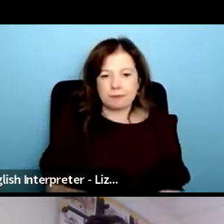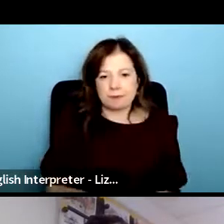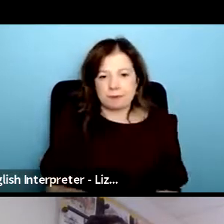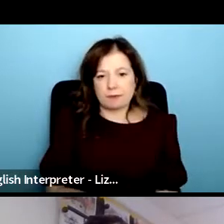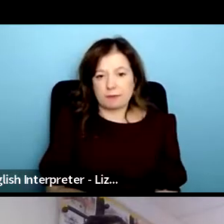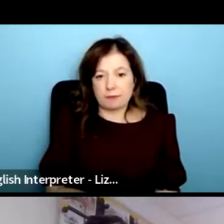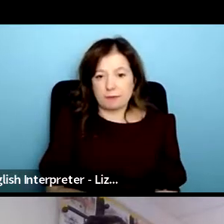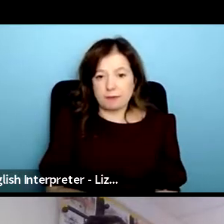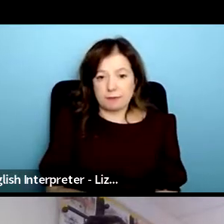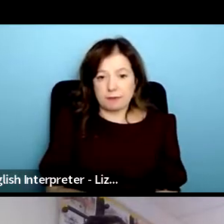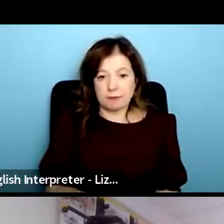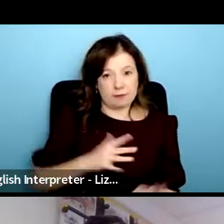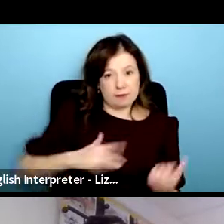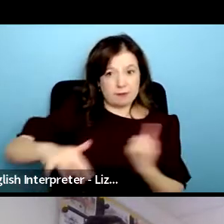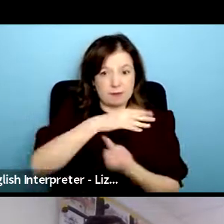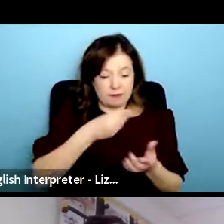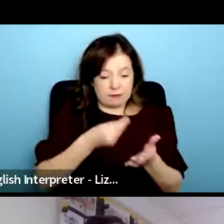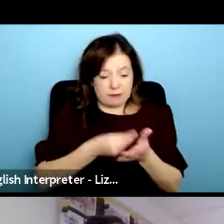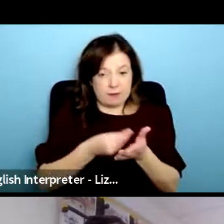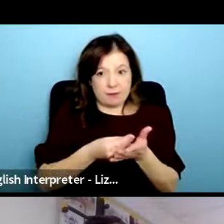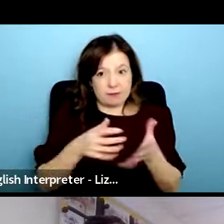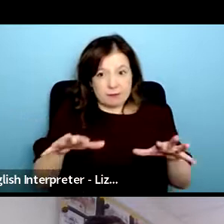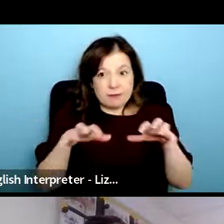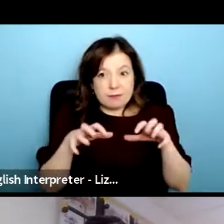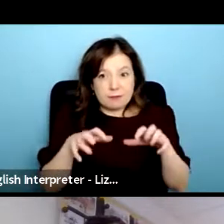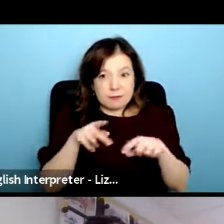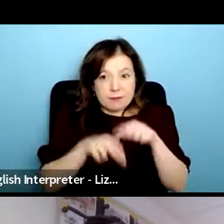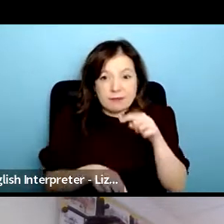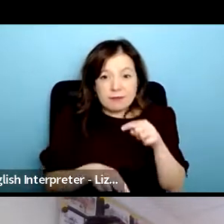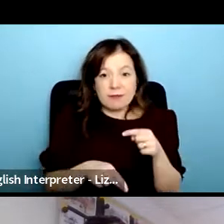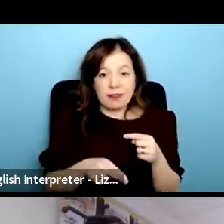there's the stories that we hear through our friends or people are coming and you're just like